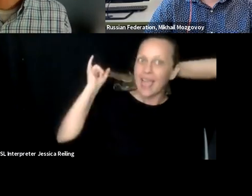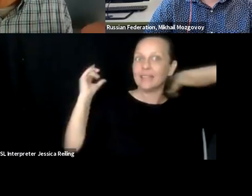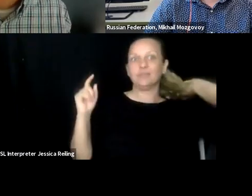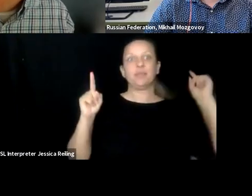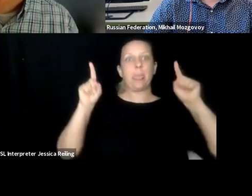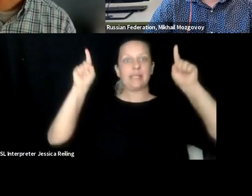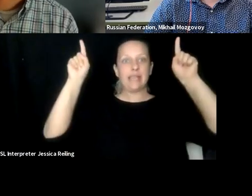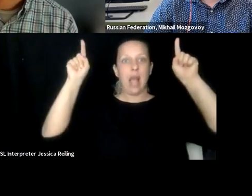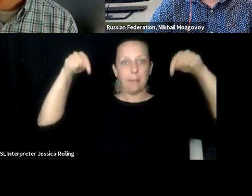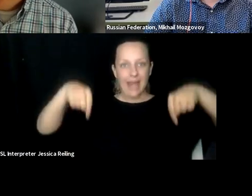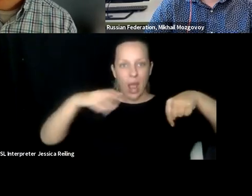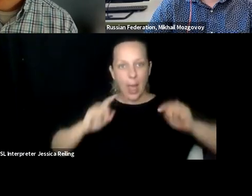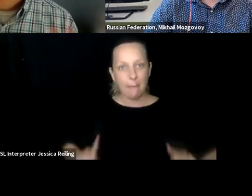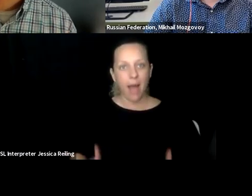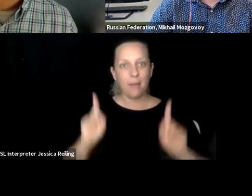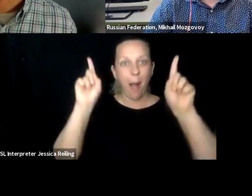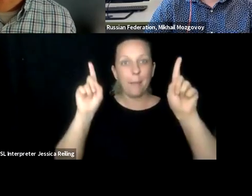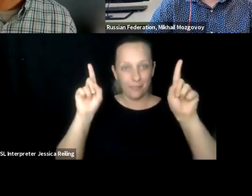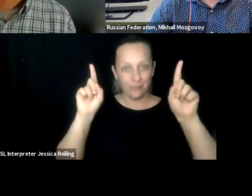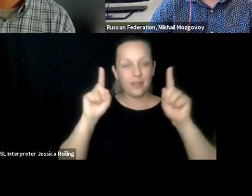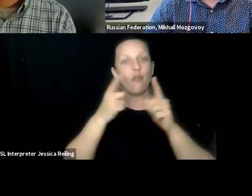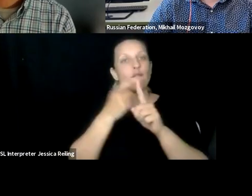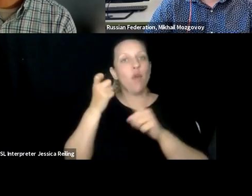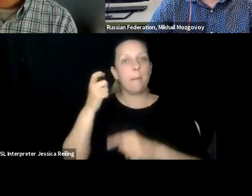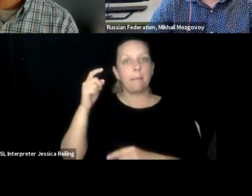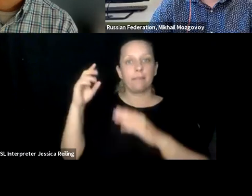take both approaches that you mentioned, Klaus, a top-down, if